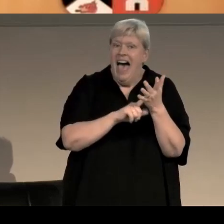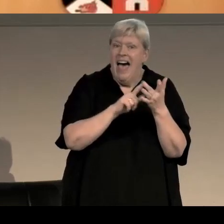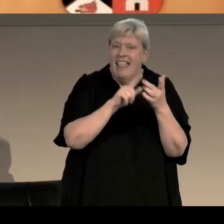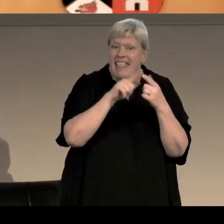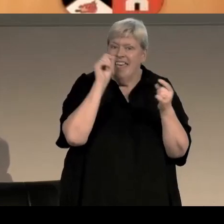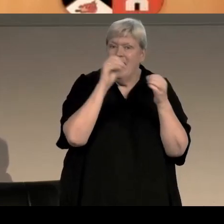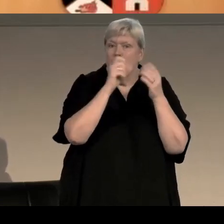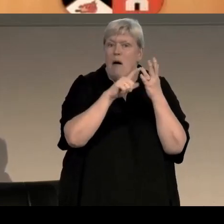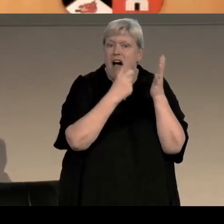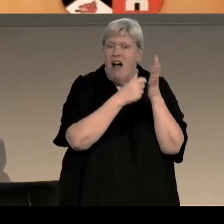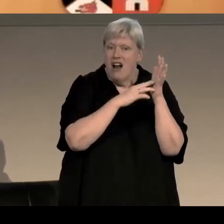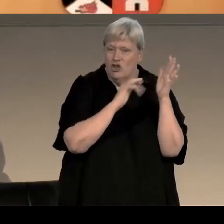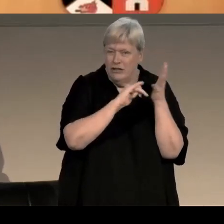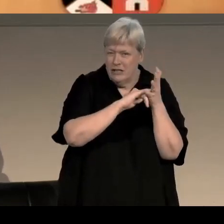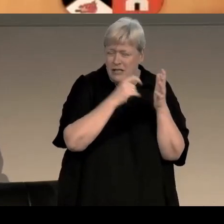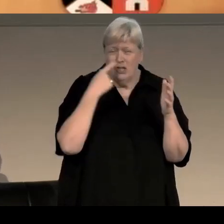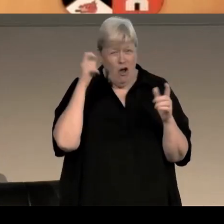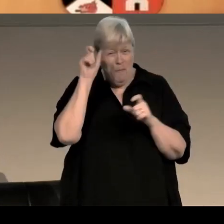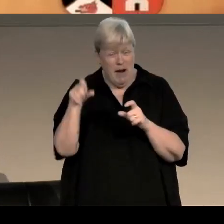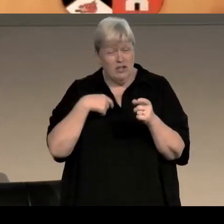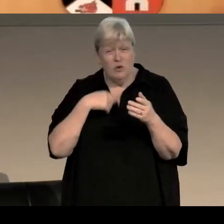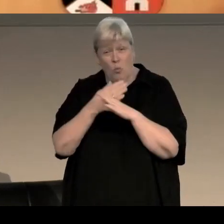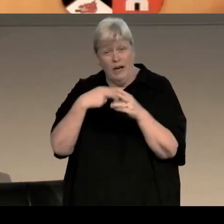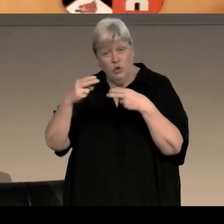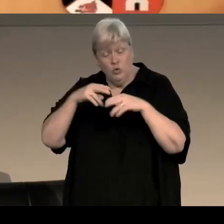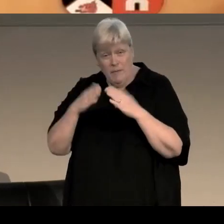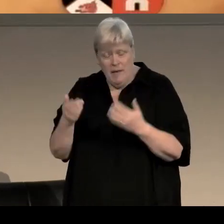and I would say quite clearly that Allie Burns is not me,